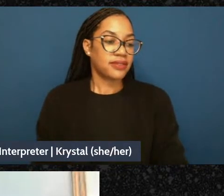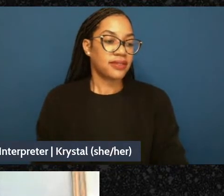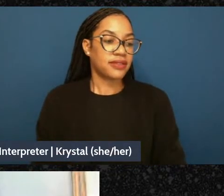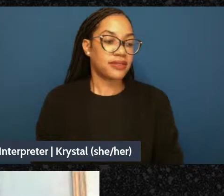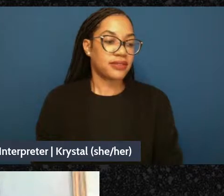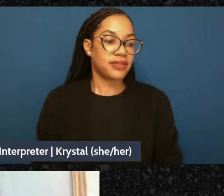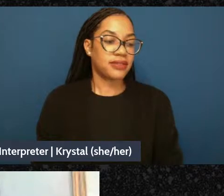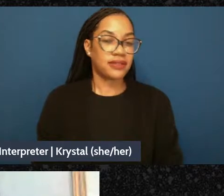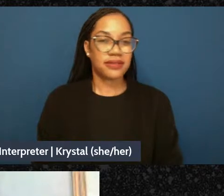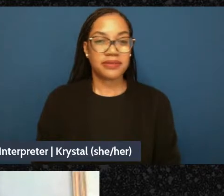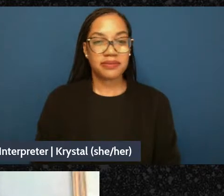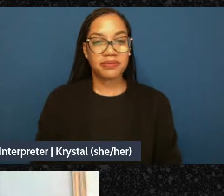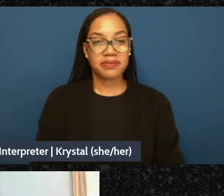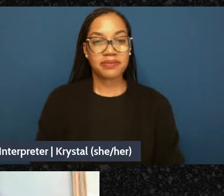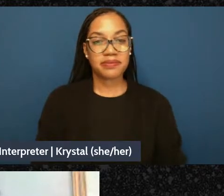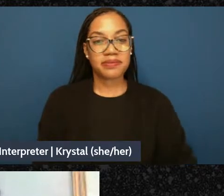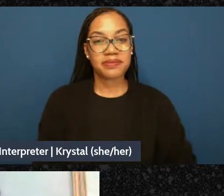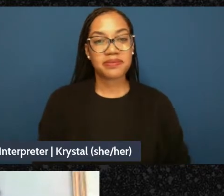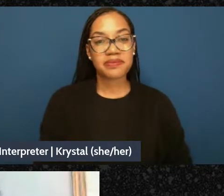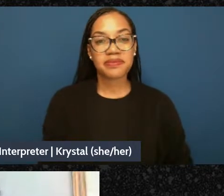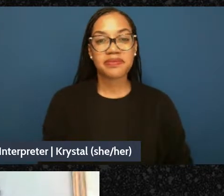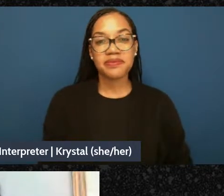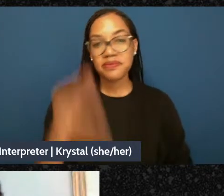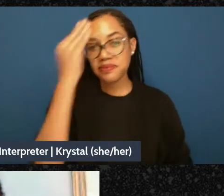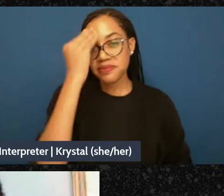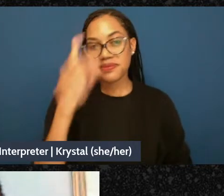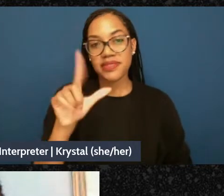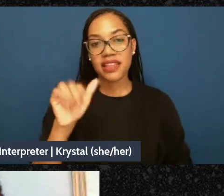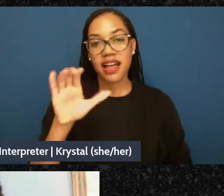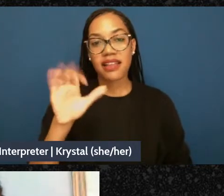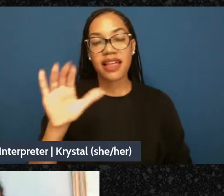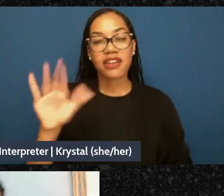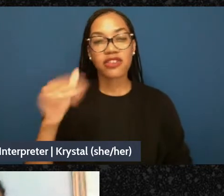Lilac, your camera is off